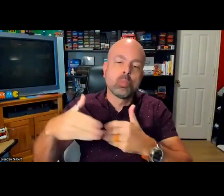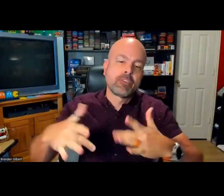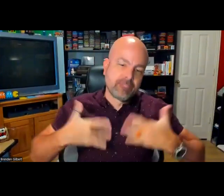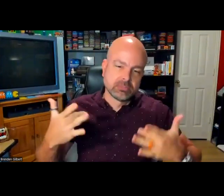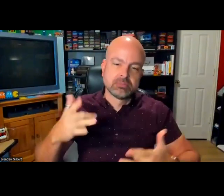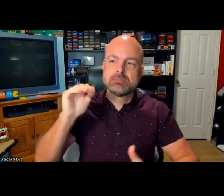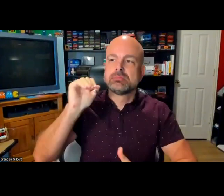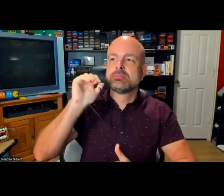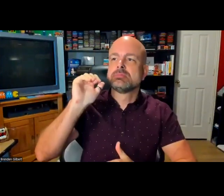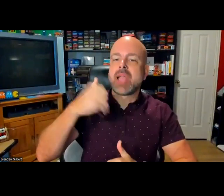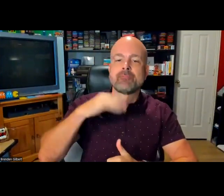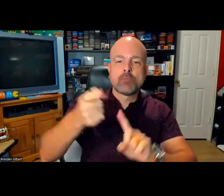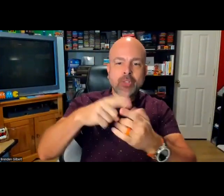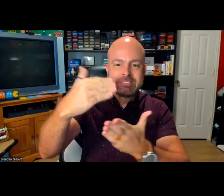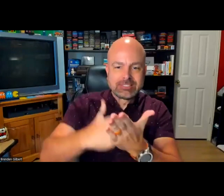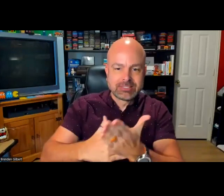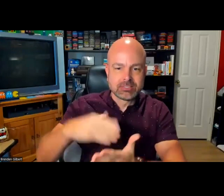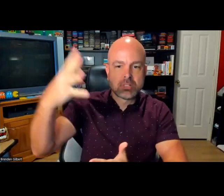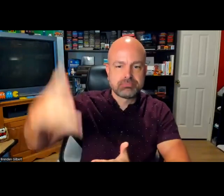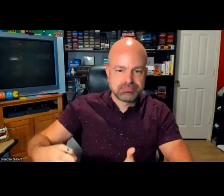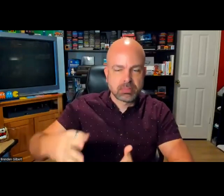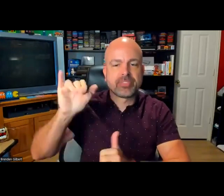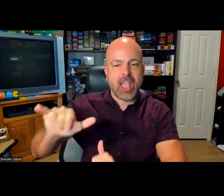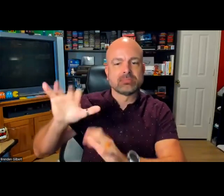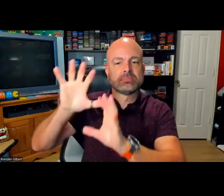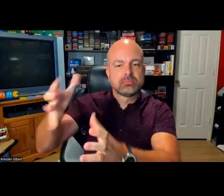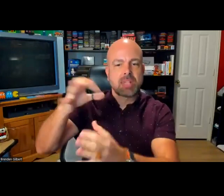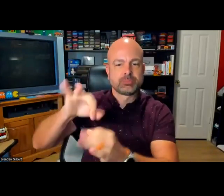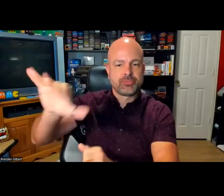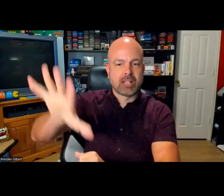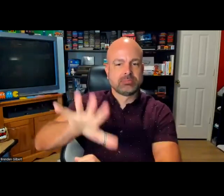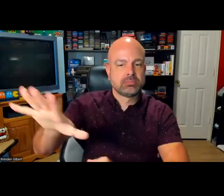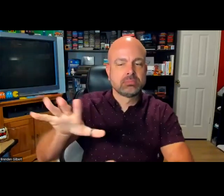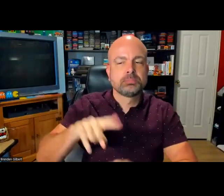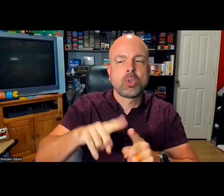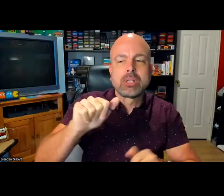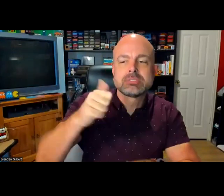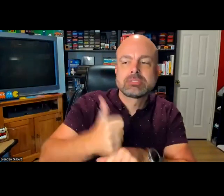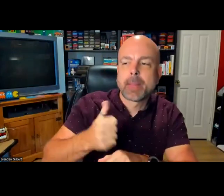When I join a game, or I attend an event, I wish I had a friends